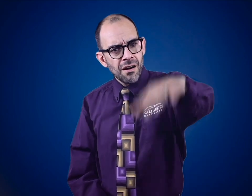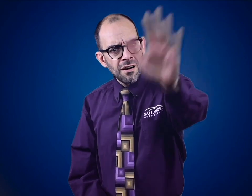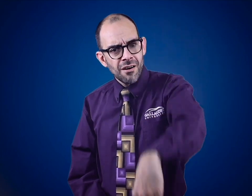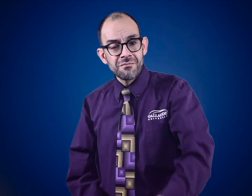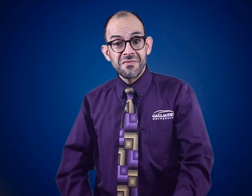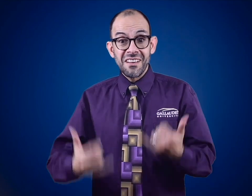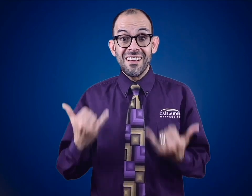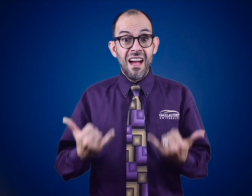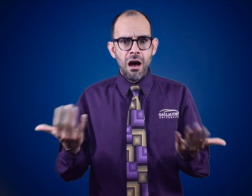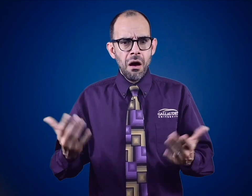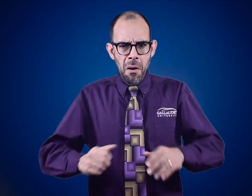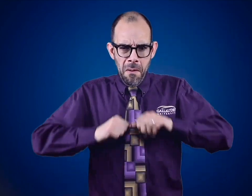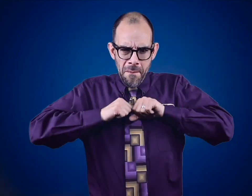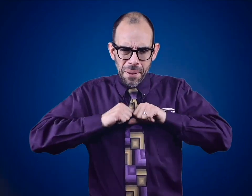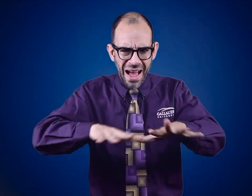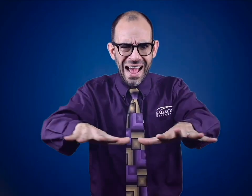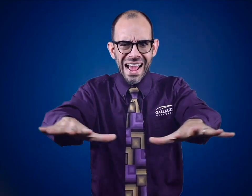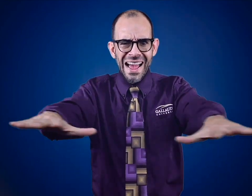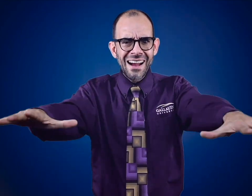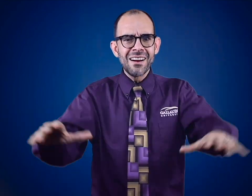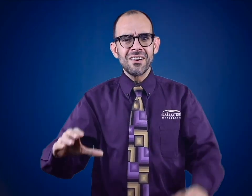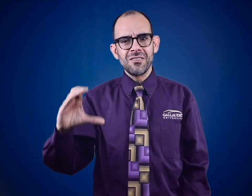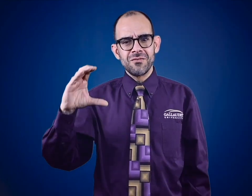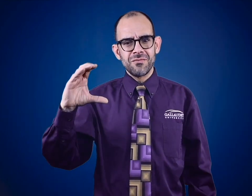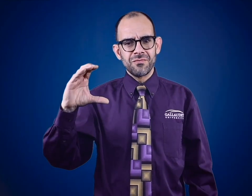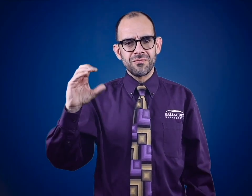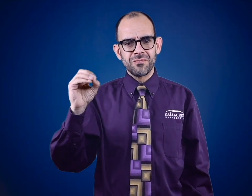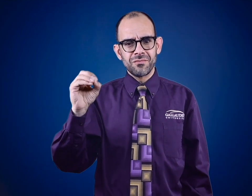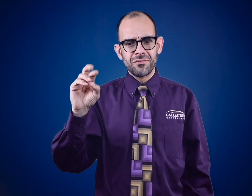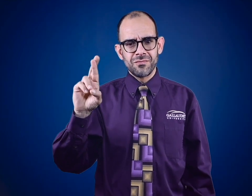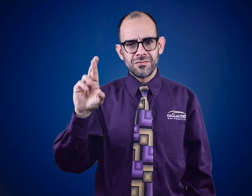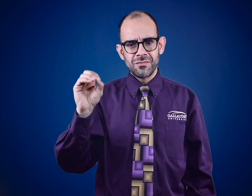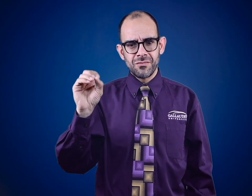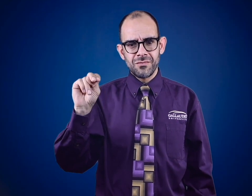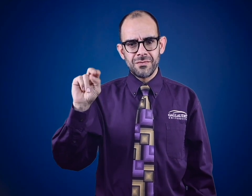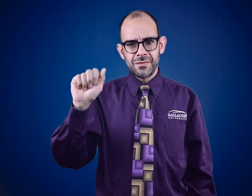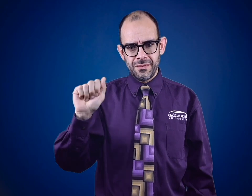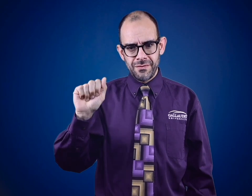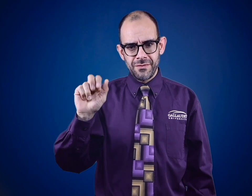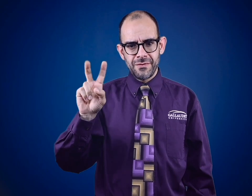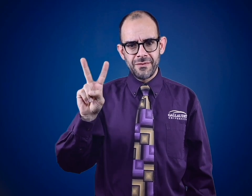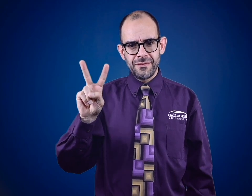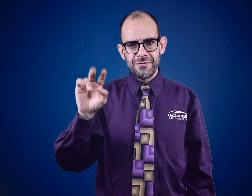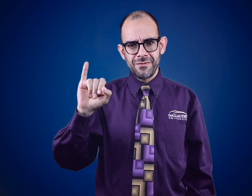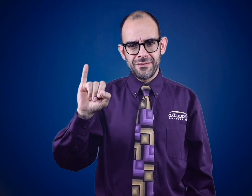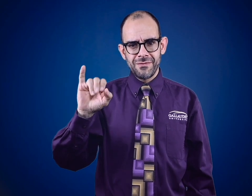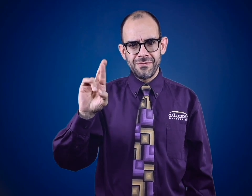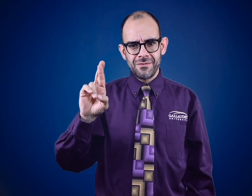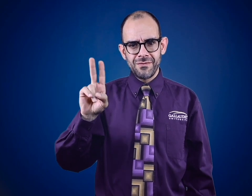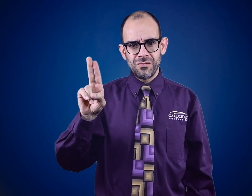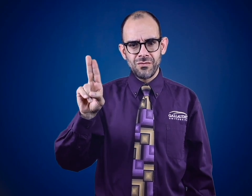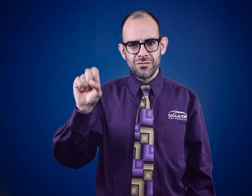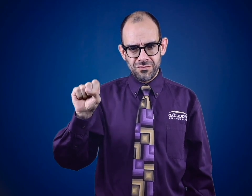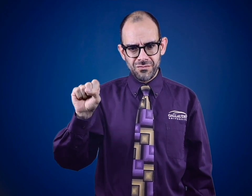Hey! We are now experiencing a coronavirus outbreak.